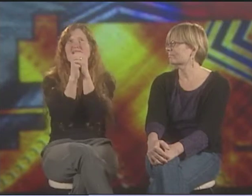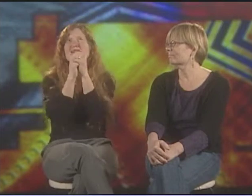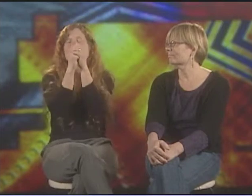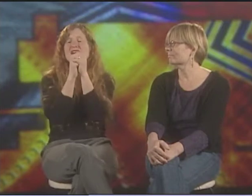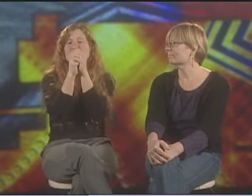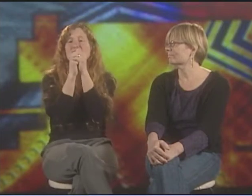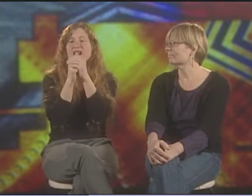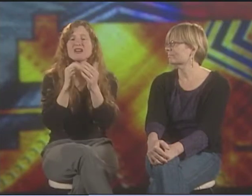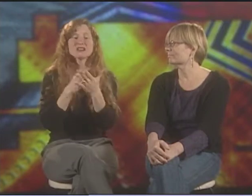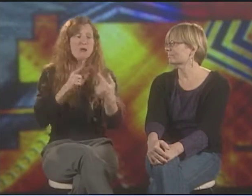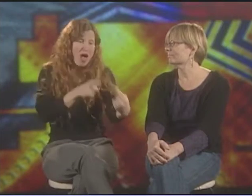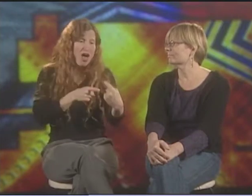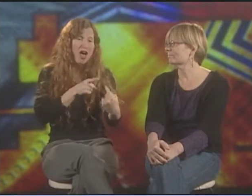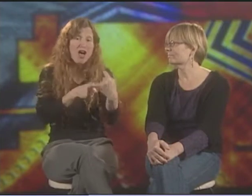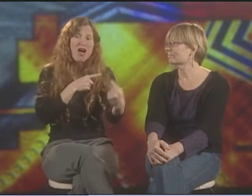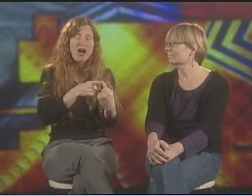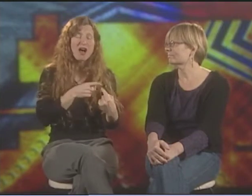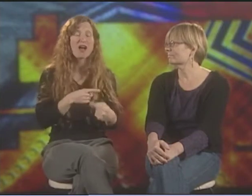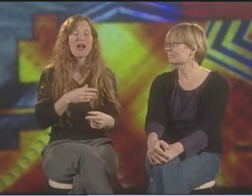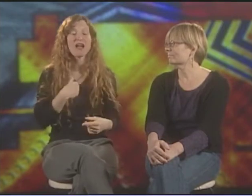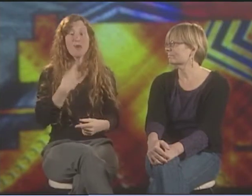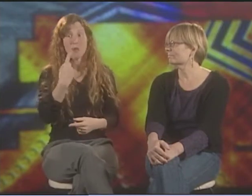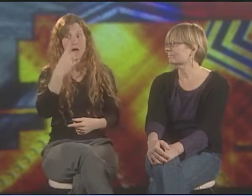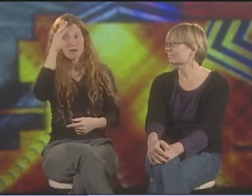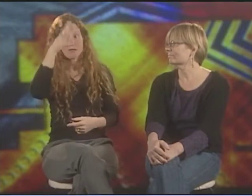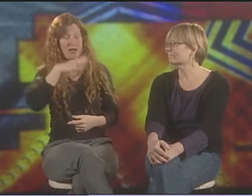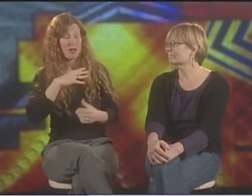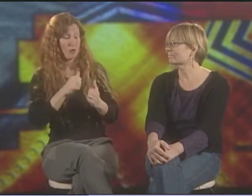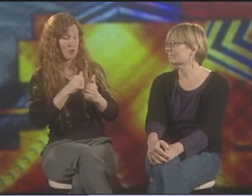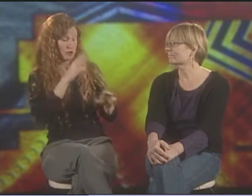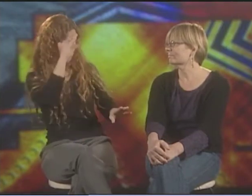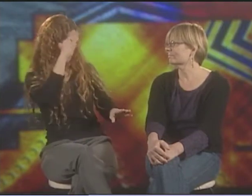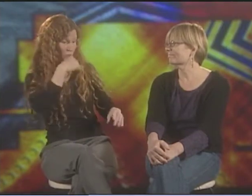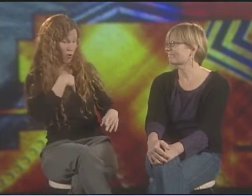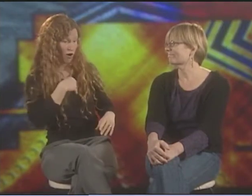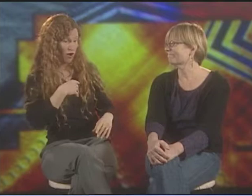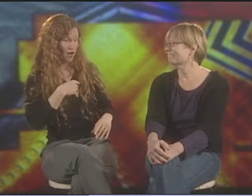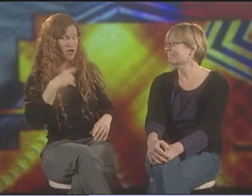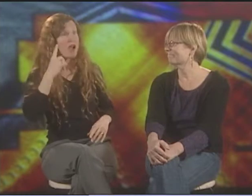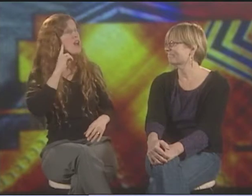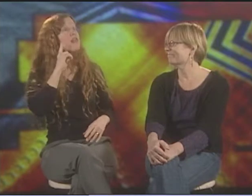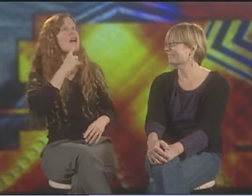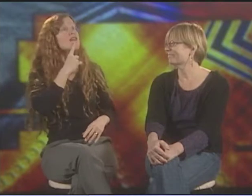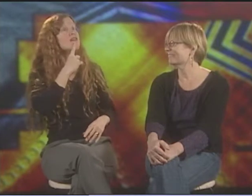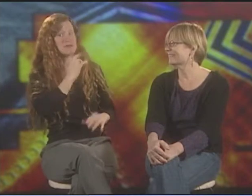SOME ARE IN POSITIONS OF SUPPLICATIONS, PRAYING, OR SOME ARE STRUGGLING. THERE'S ONE MAN SHOWN WITH A LITTLE BOY,